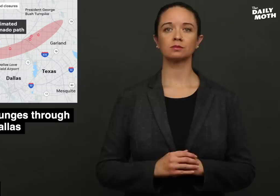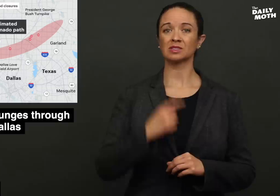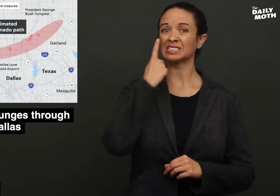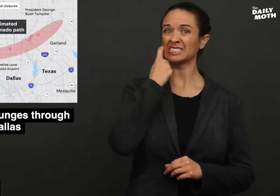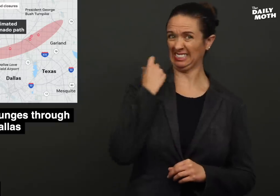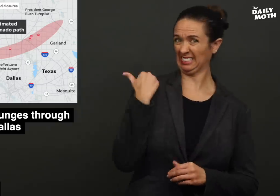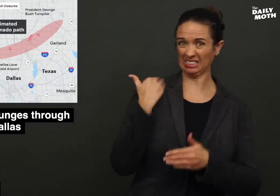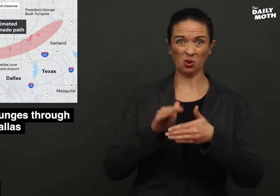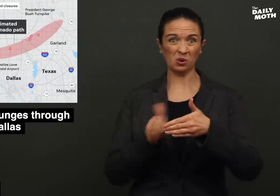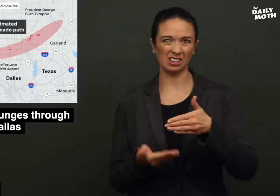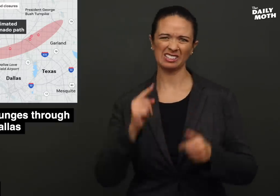This recent weekend,